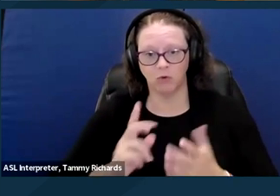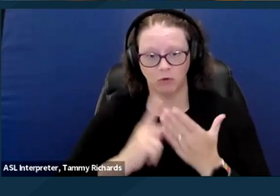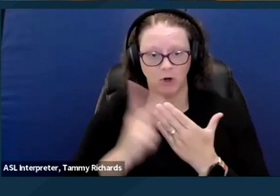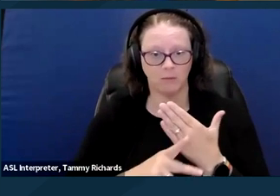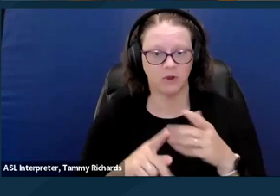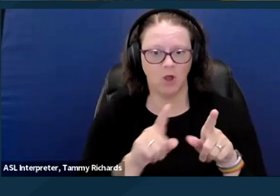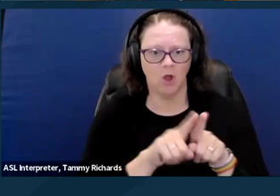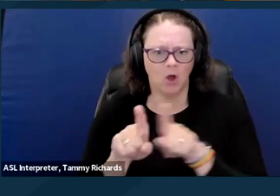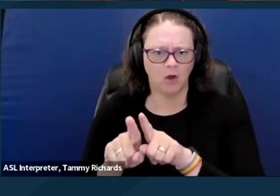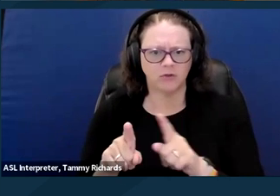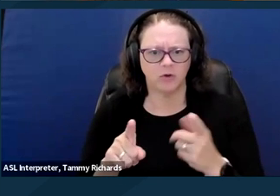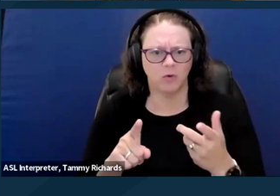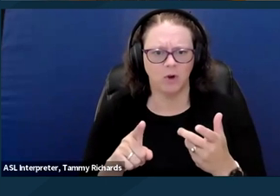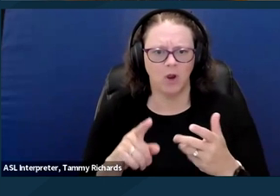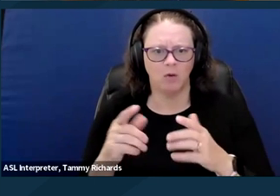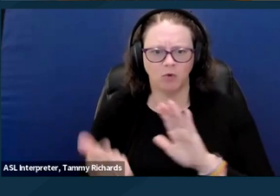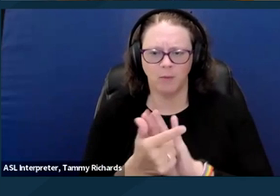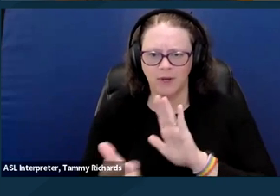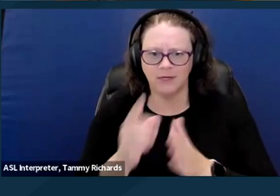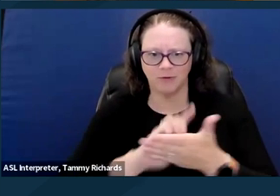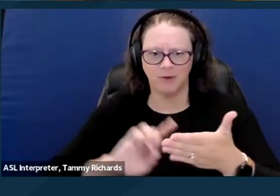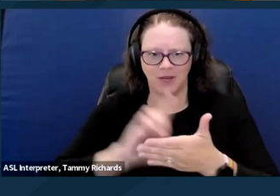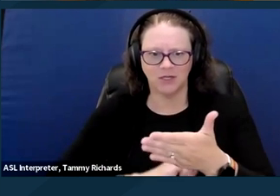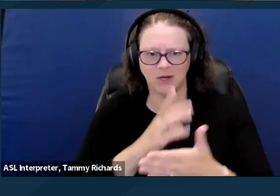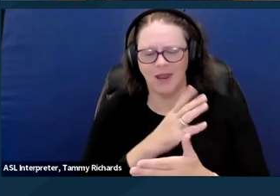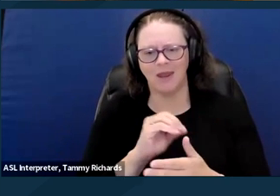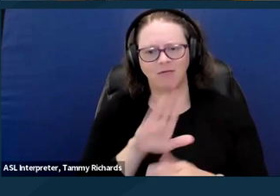So these seven elements are hugely important